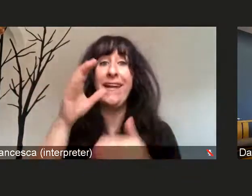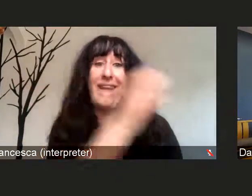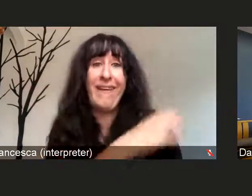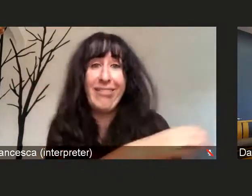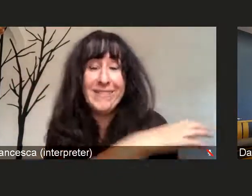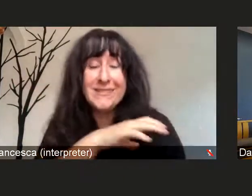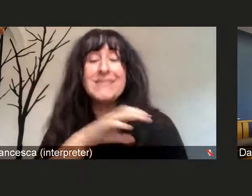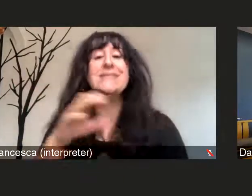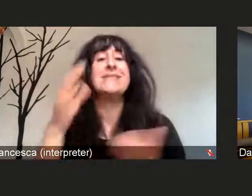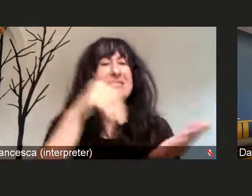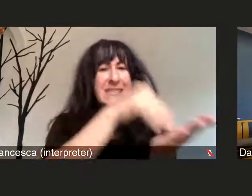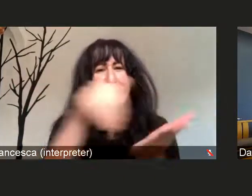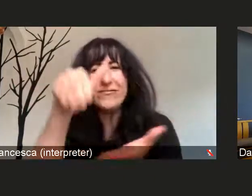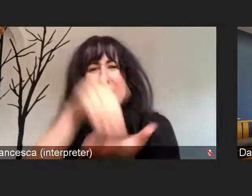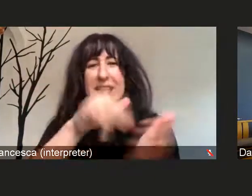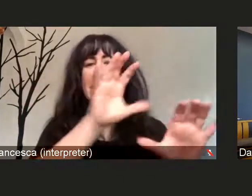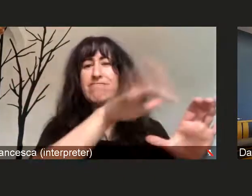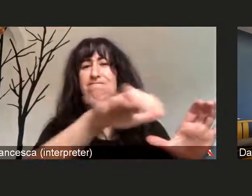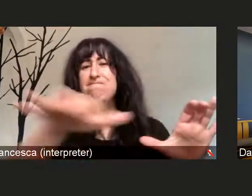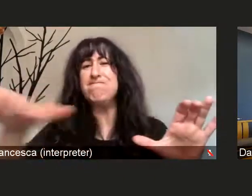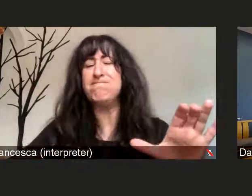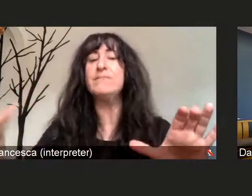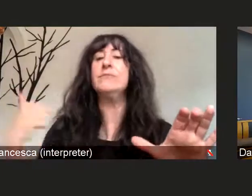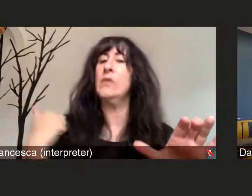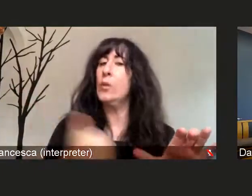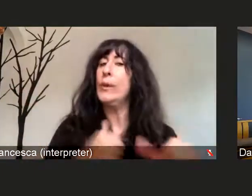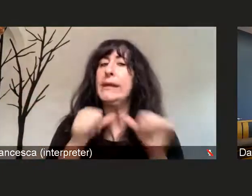And we continue to provide services across the spectrum